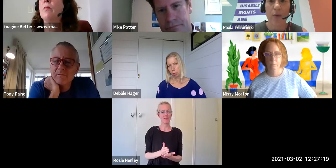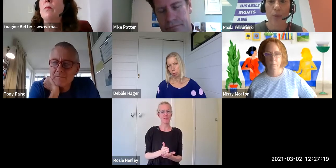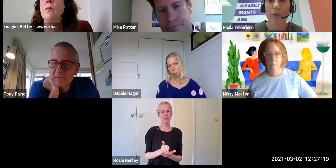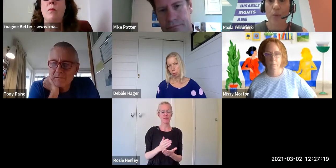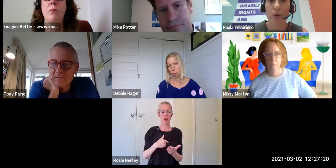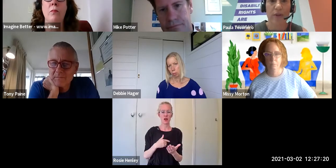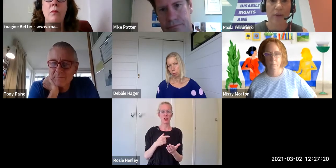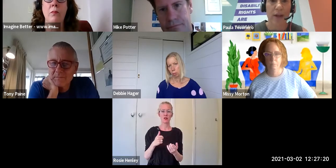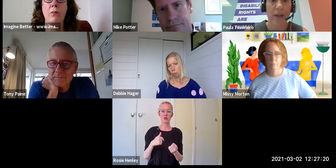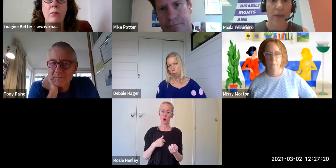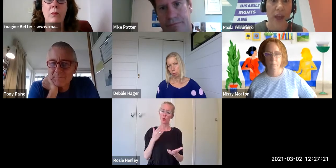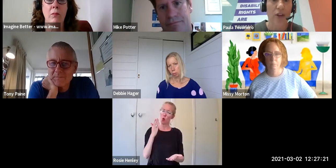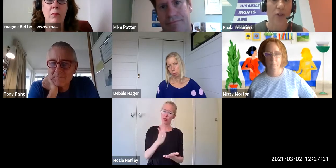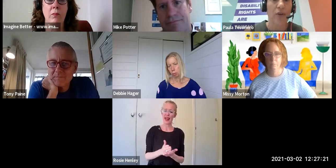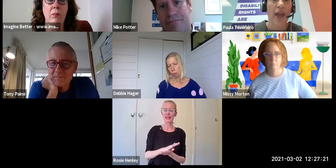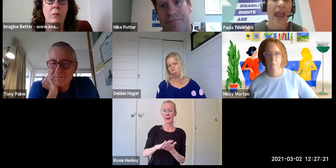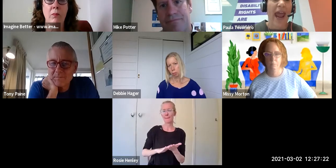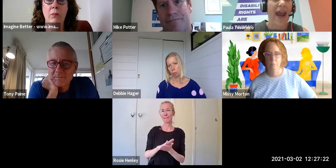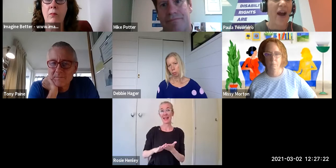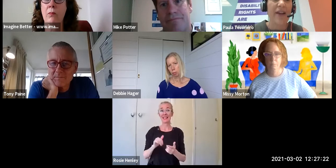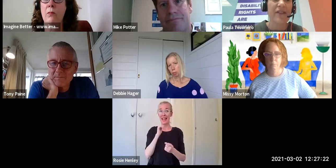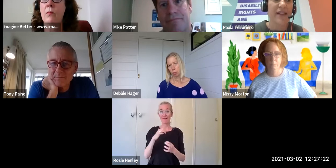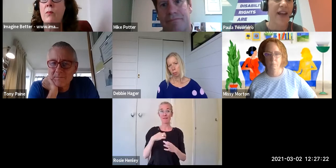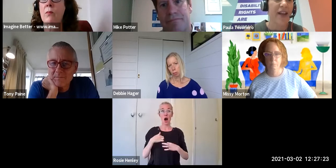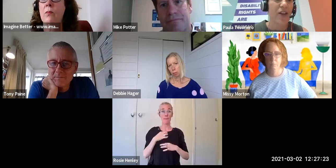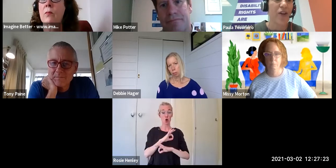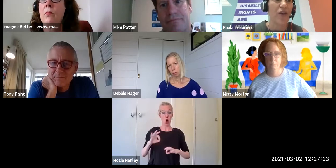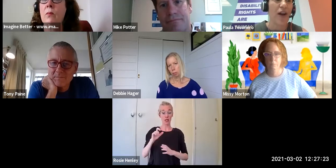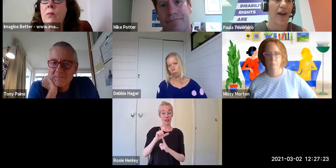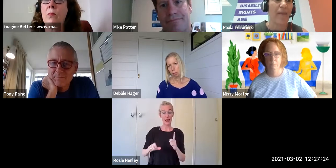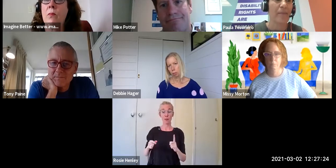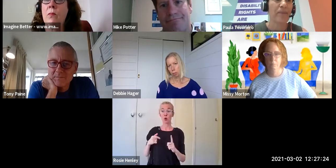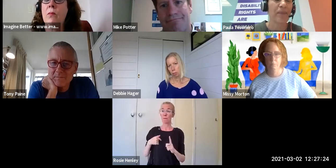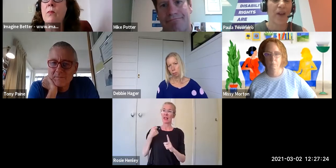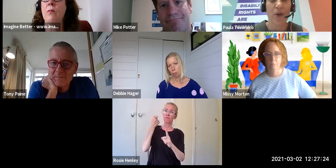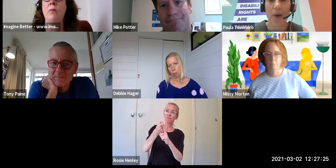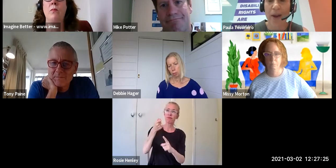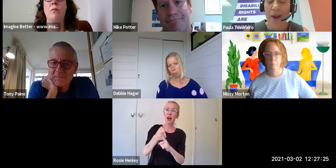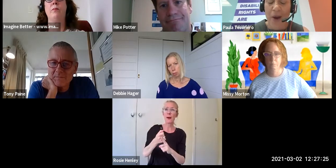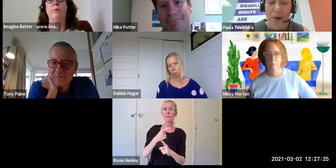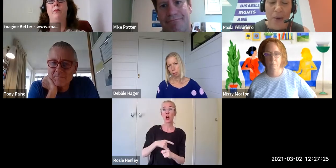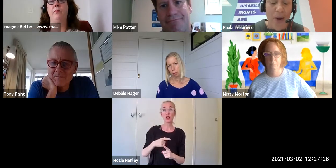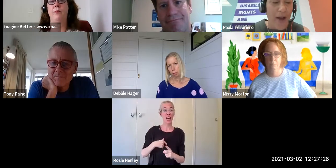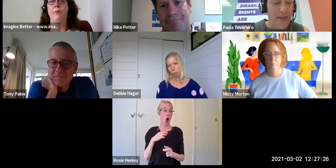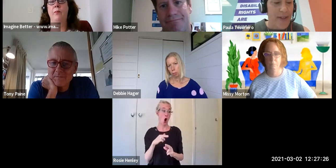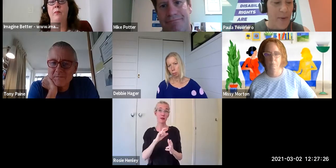of work because you want a thank you. And I have to say - I don't know what other disabled